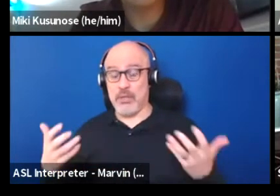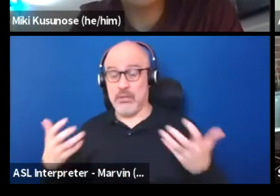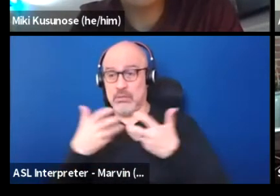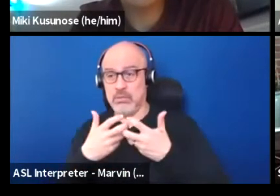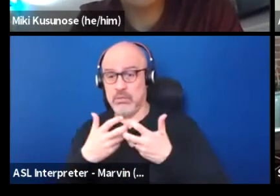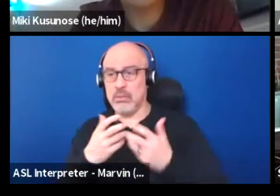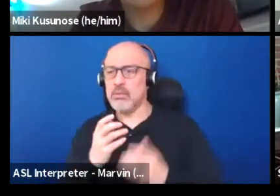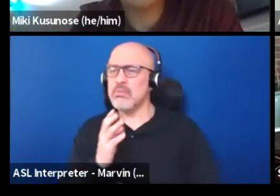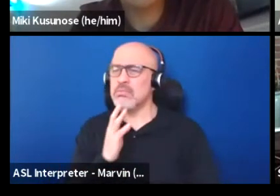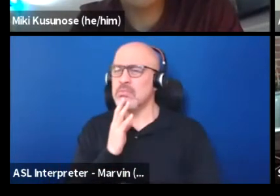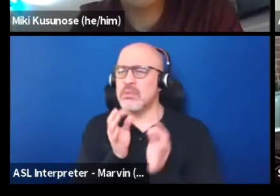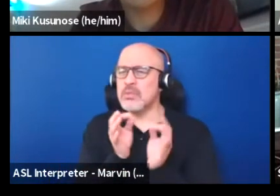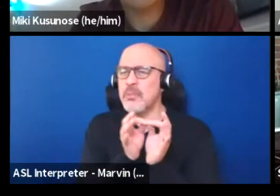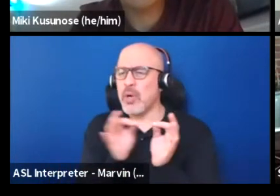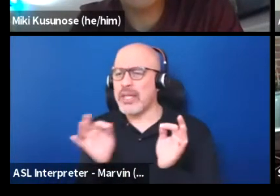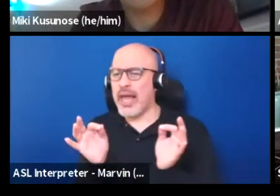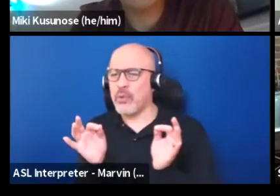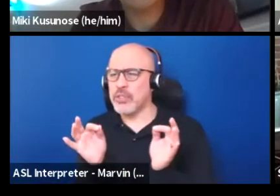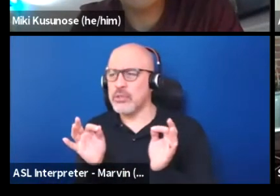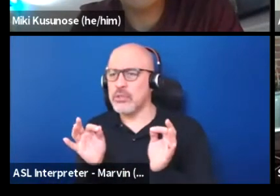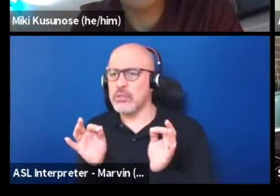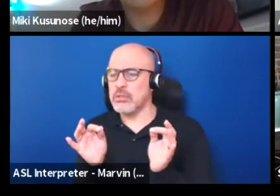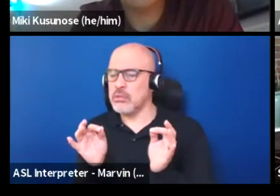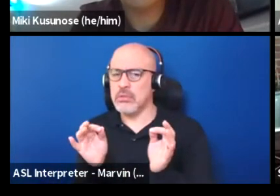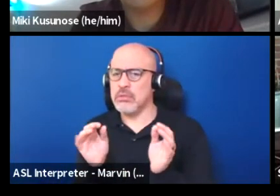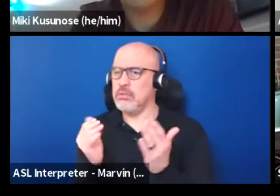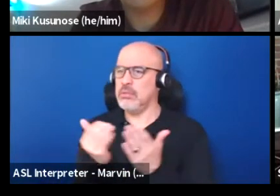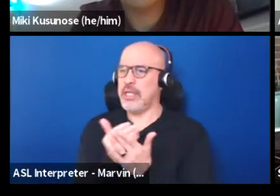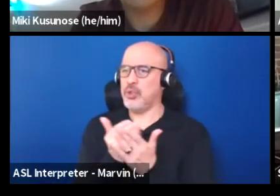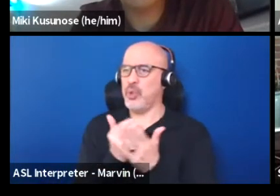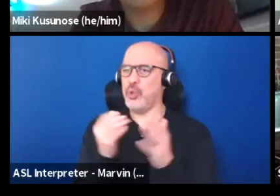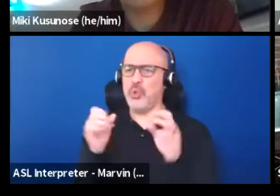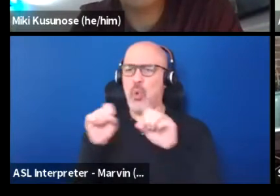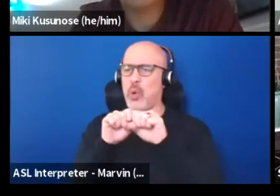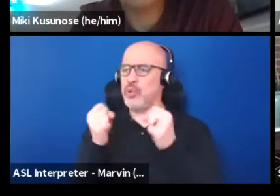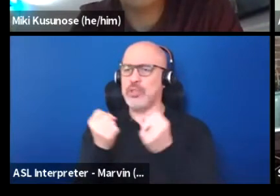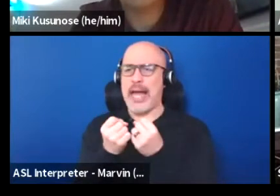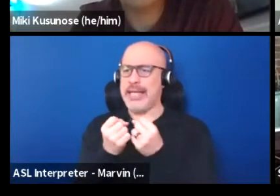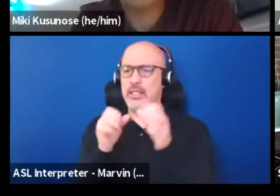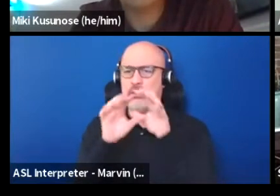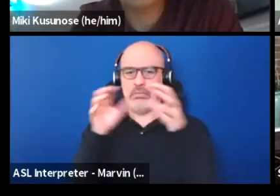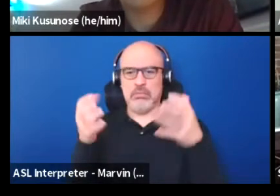is relatively new in terms of humans being in society with each other. Before we had other forms of communication and theater